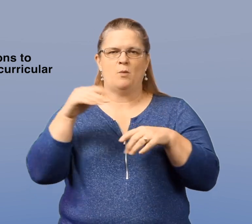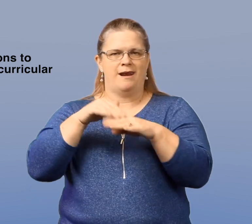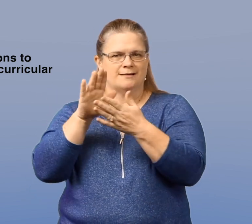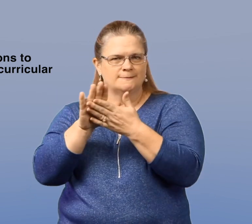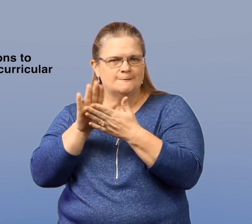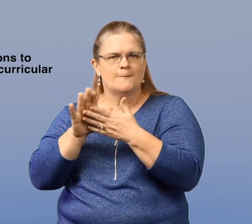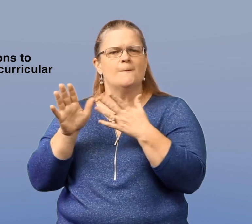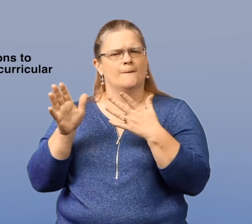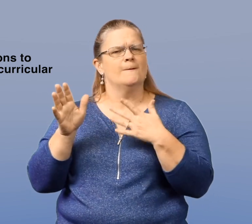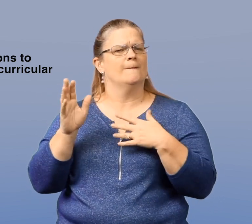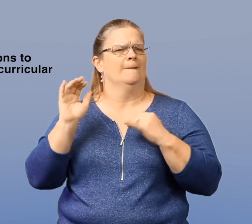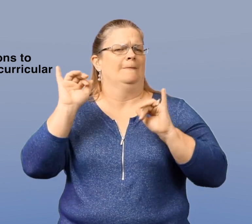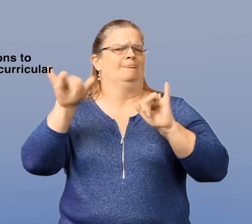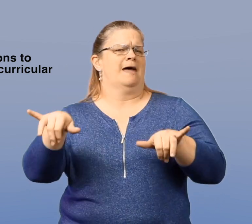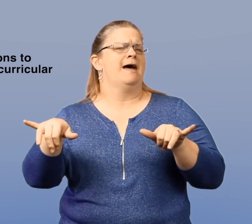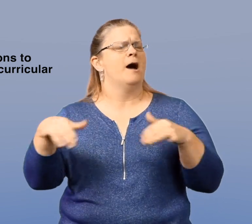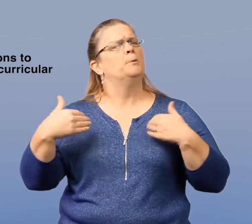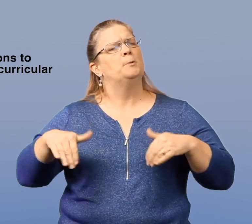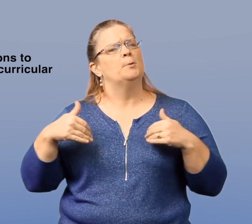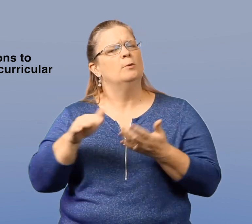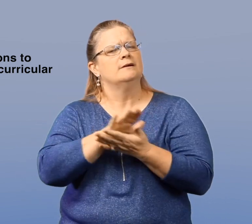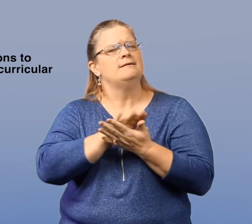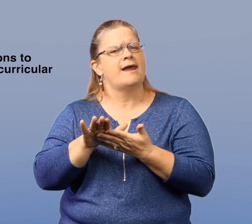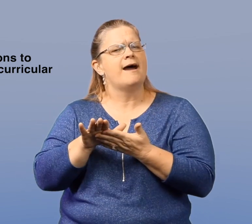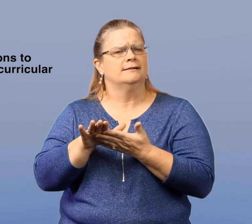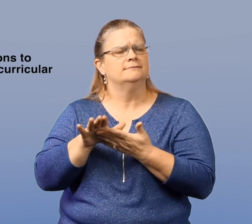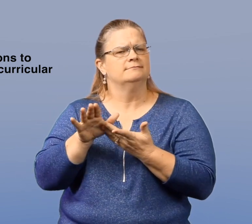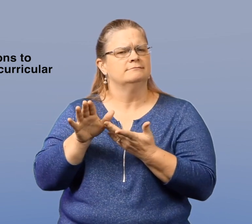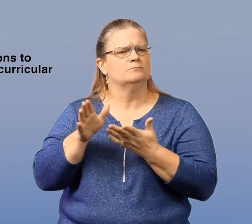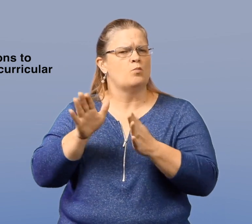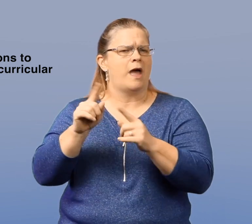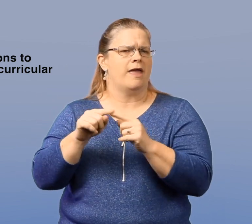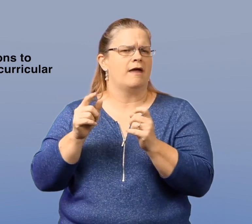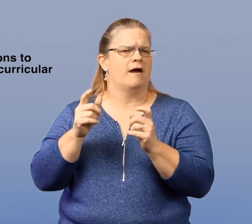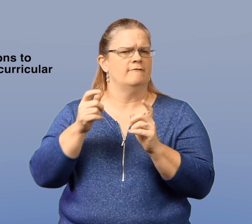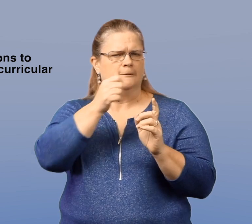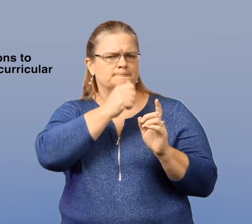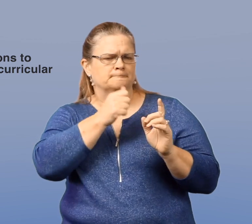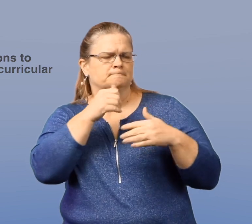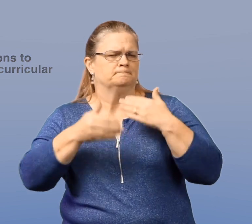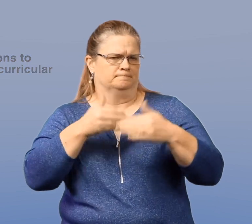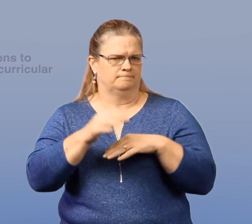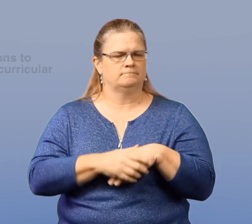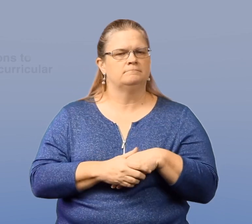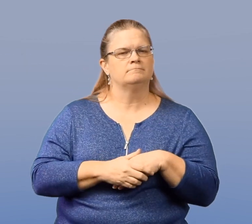at school is a nice way to protect our students.